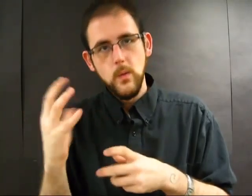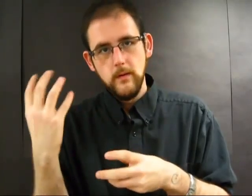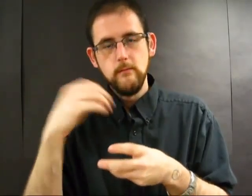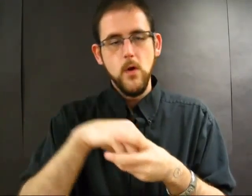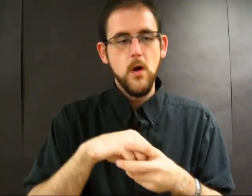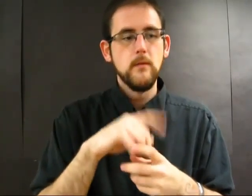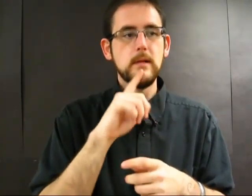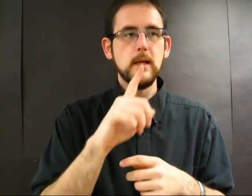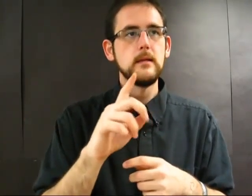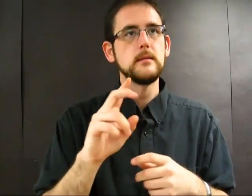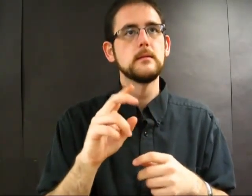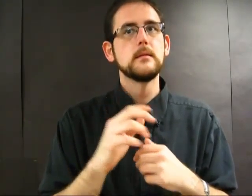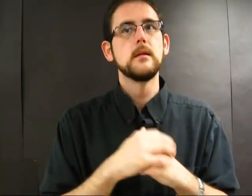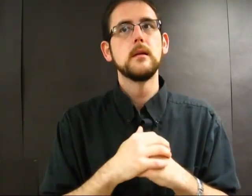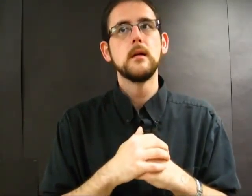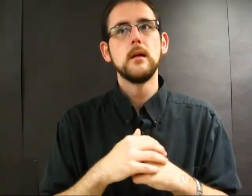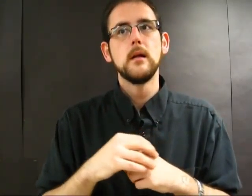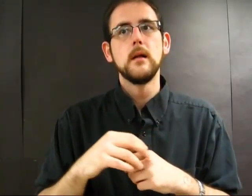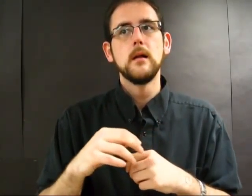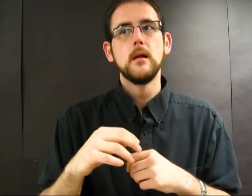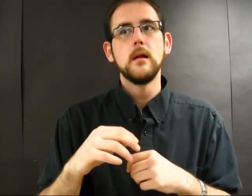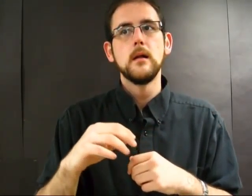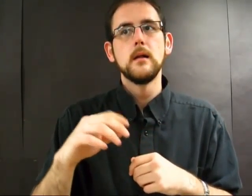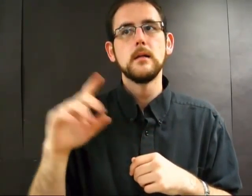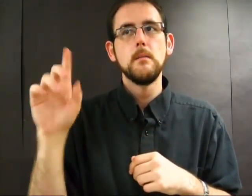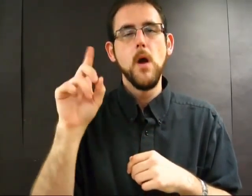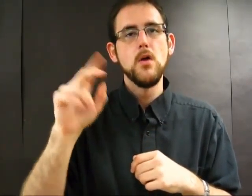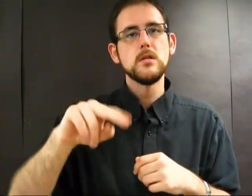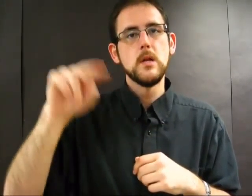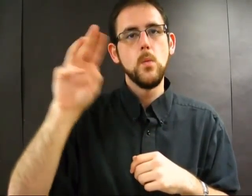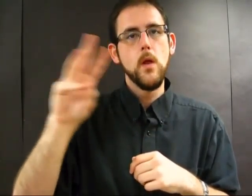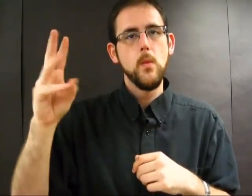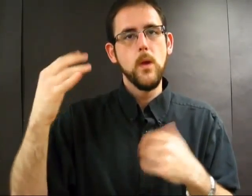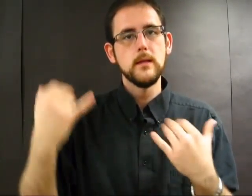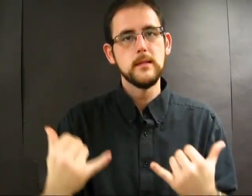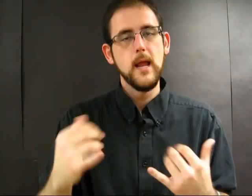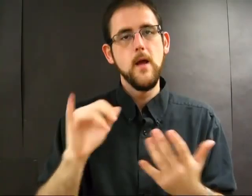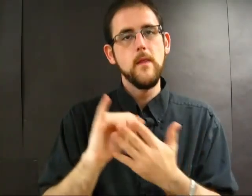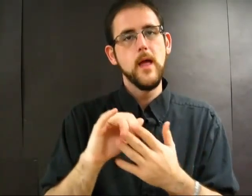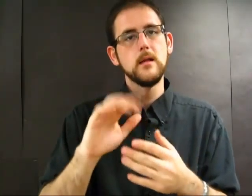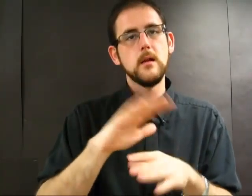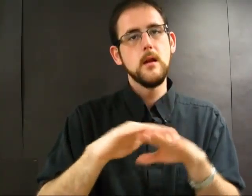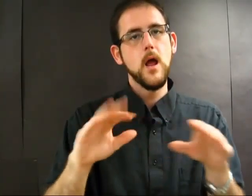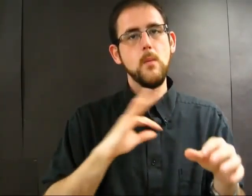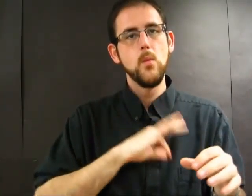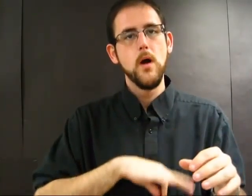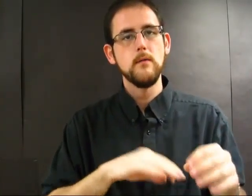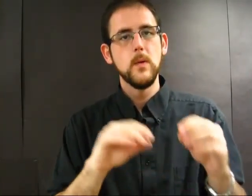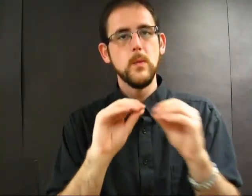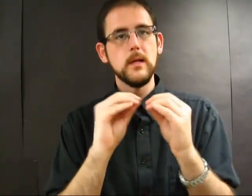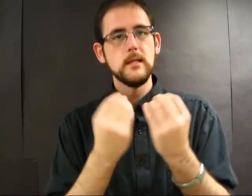Another group that's involved is Democracy Northwest Now, a non-profit organization